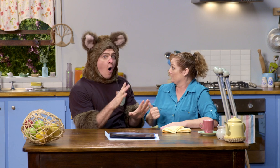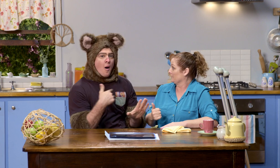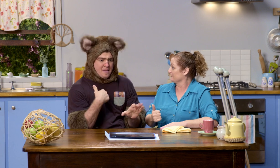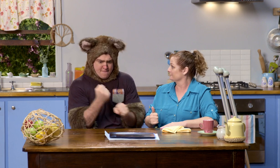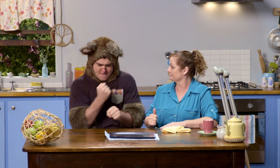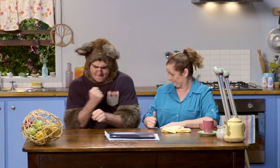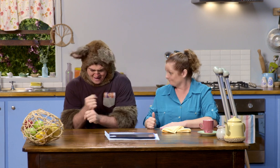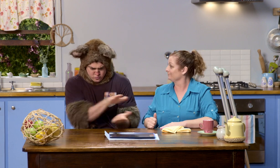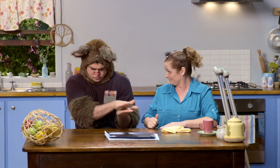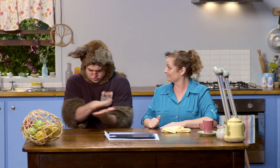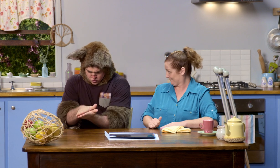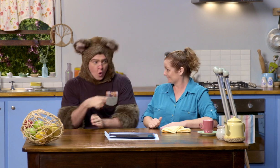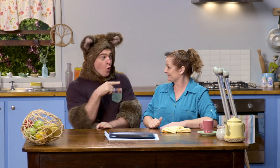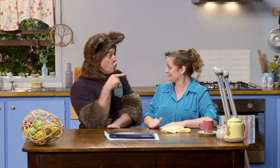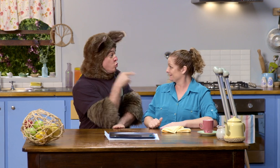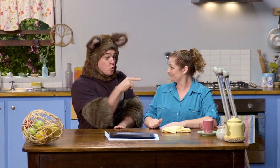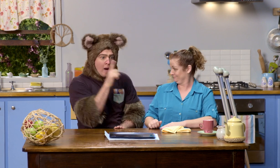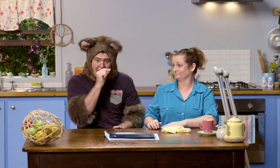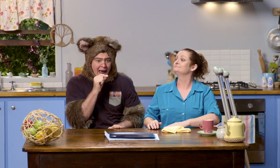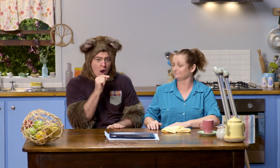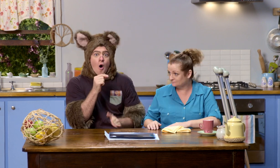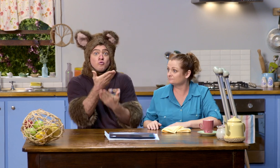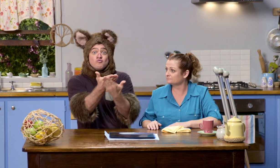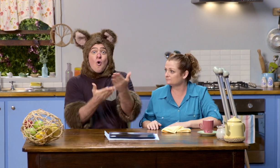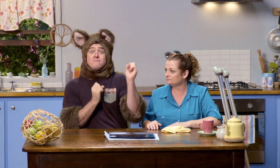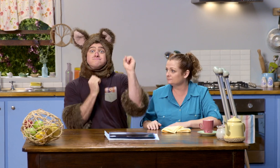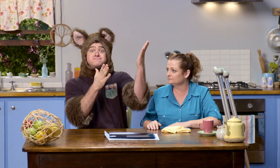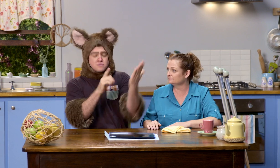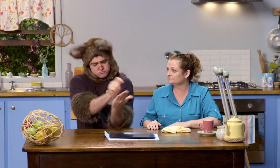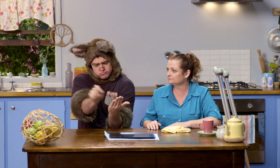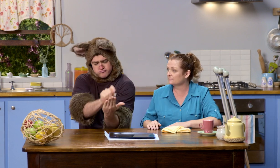Ooh! And while I'm making those sandwiches, why don't you write the story that I just told,